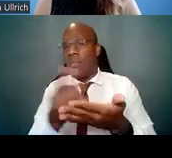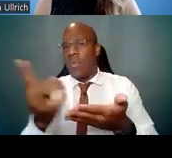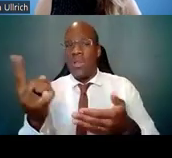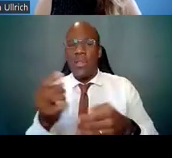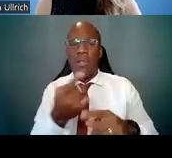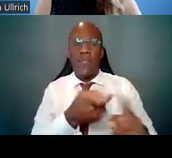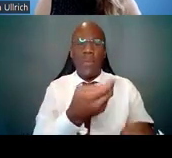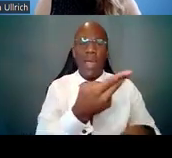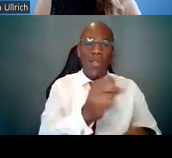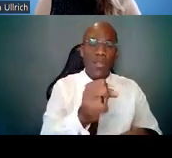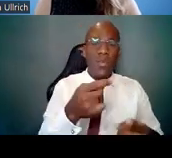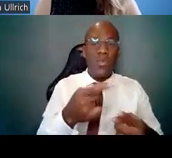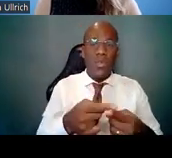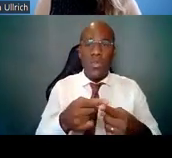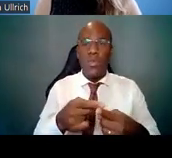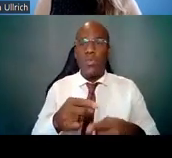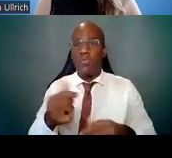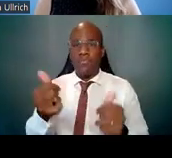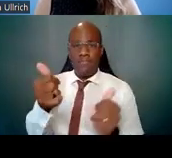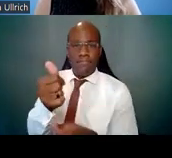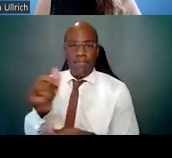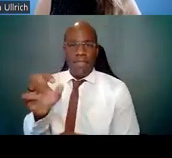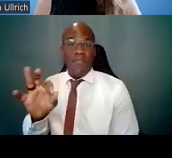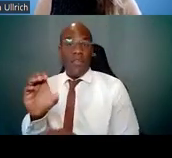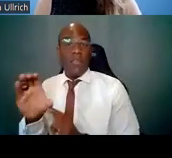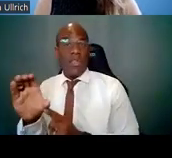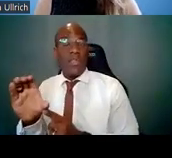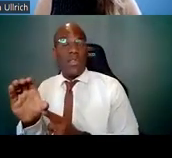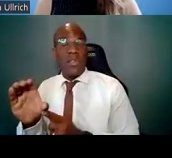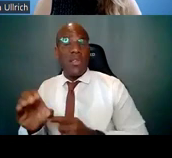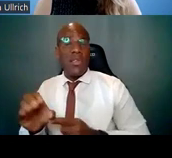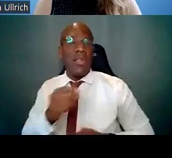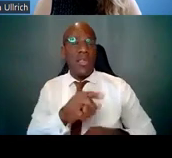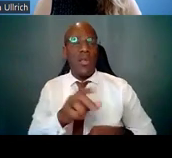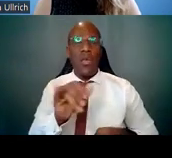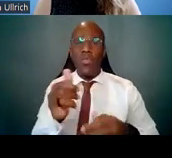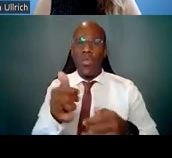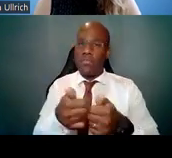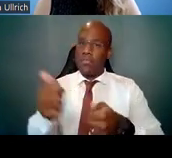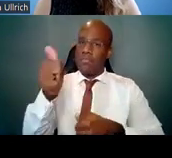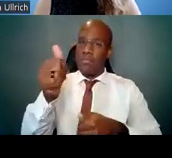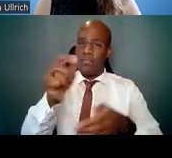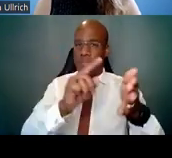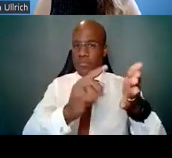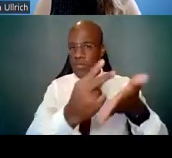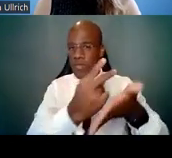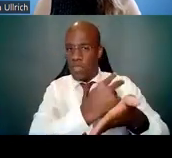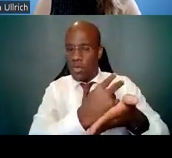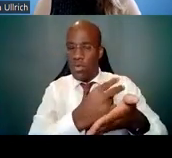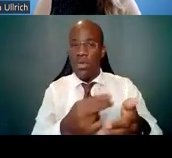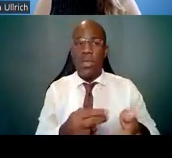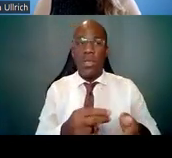through junior faculty, and it is administratively reviewed. So unlike most NIH grants,